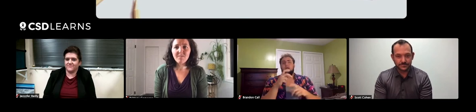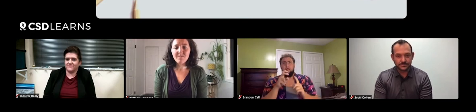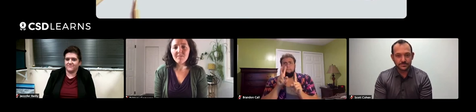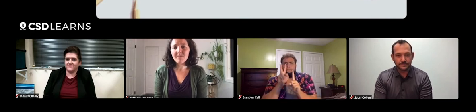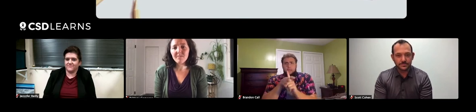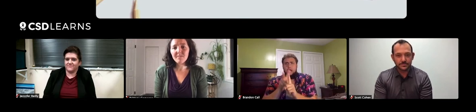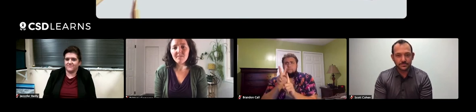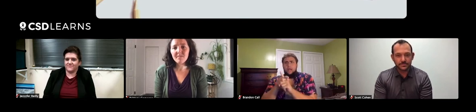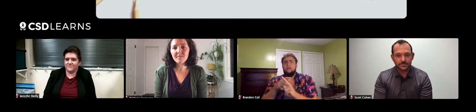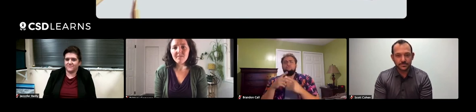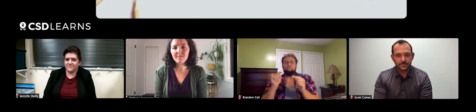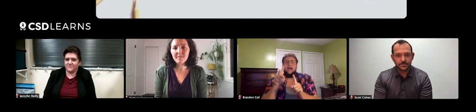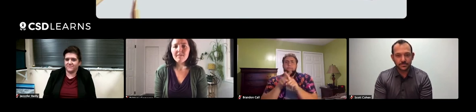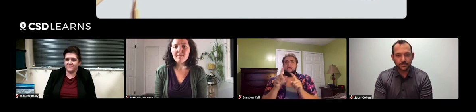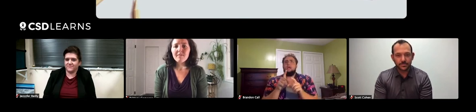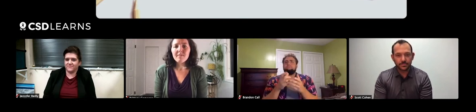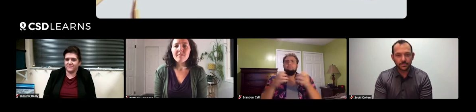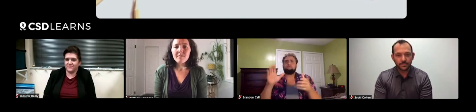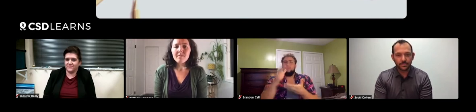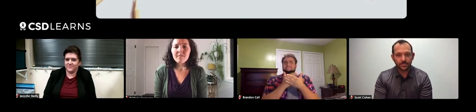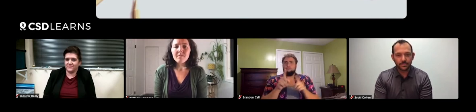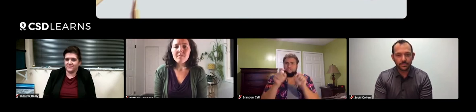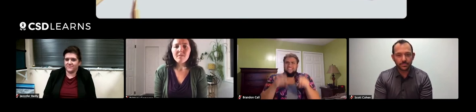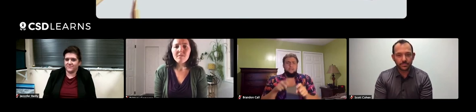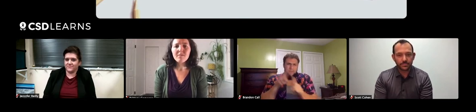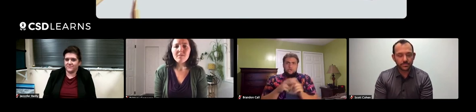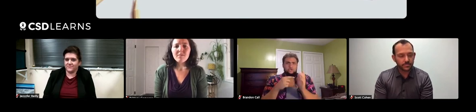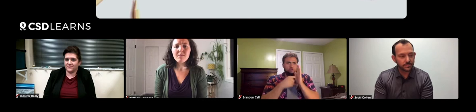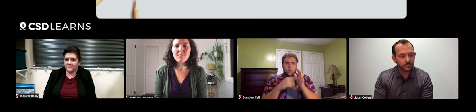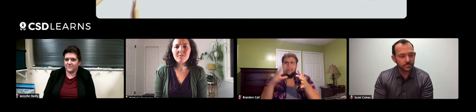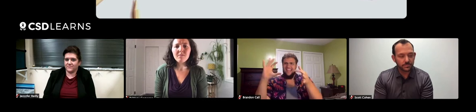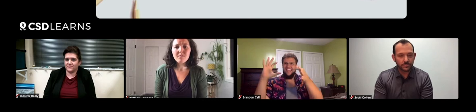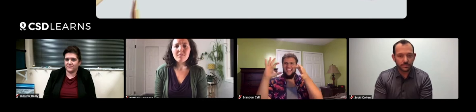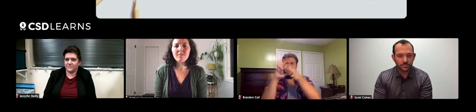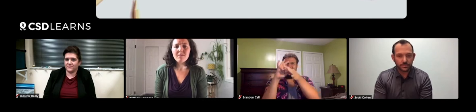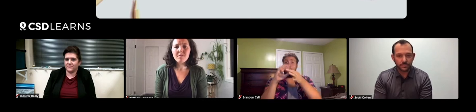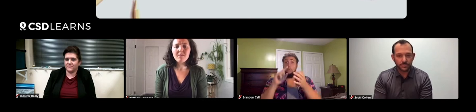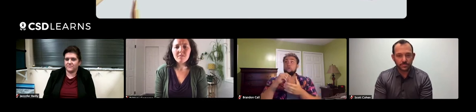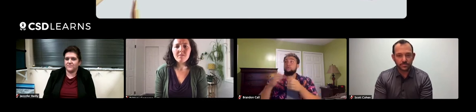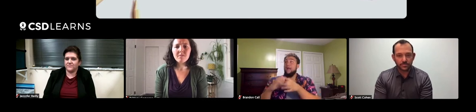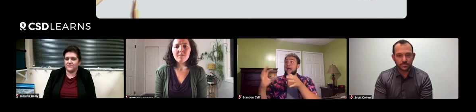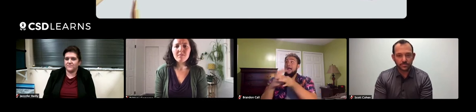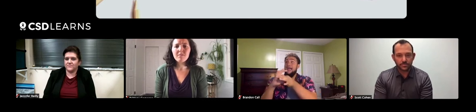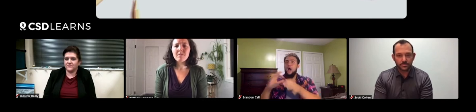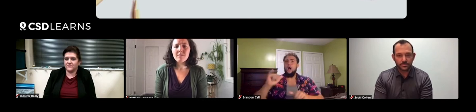Then try to connect the applications. Try to connect your lesson to what's happening outside so they can make sense of the world